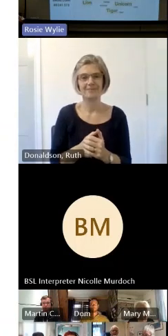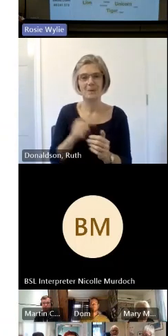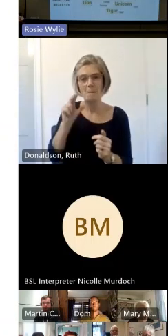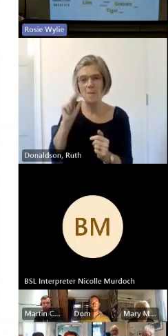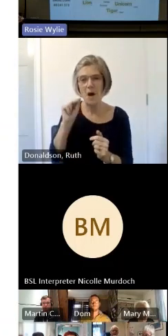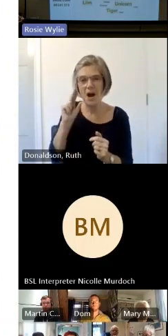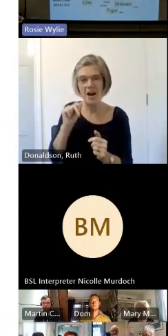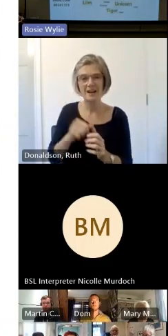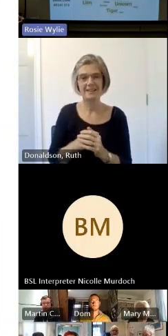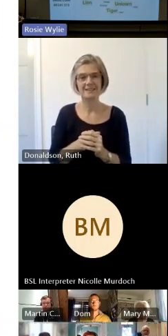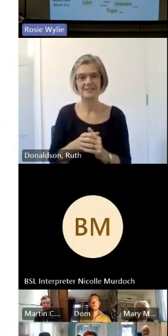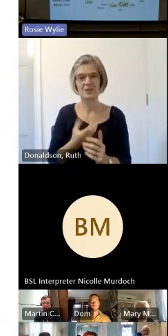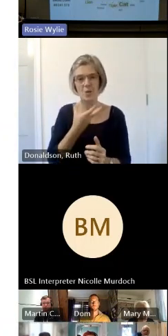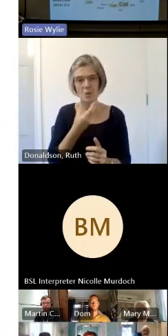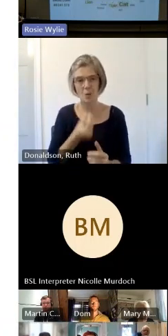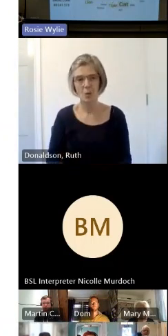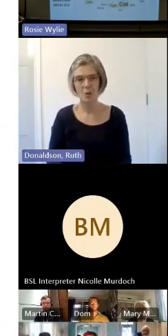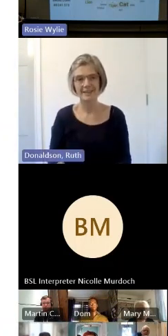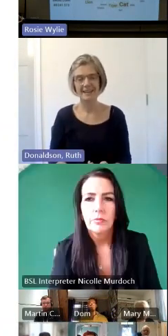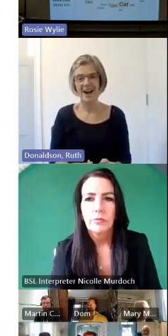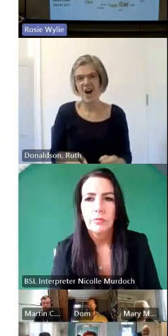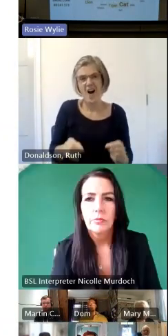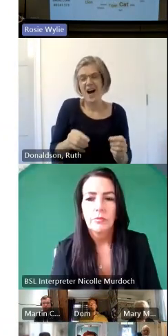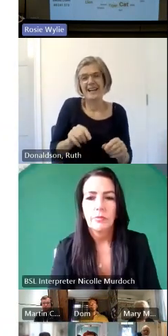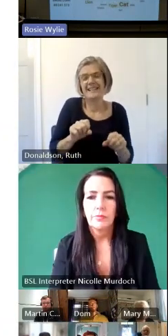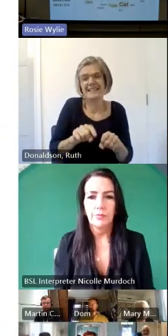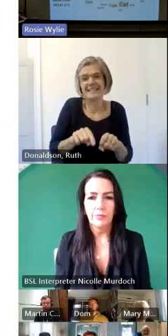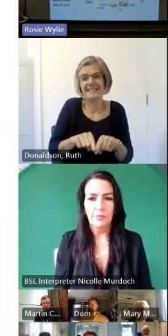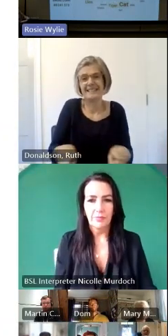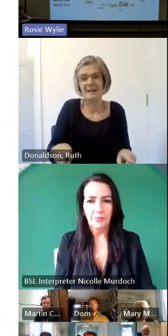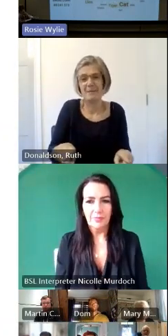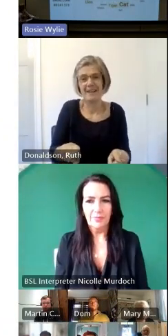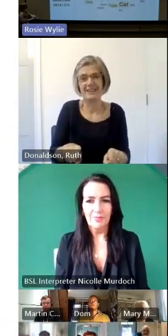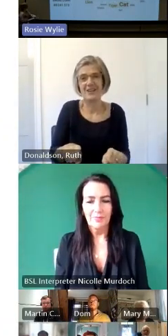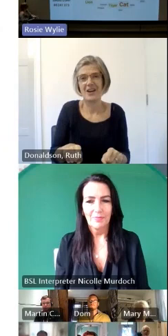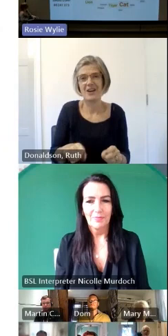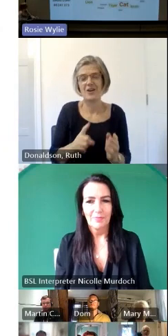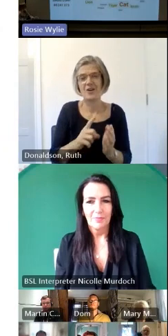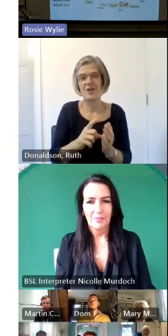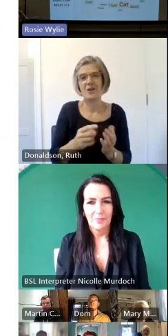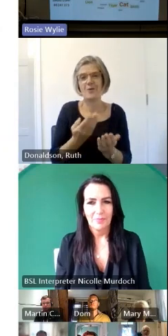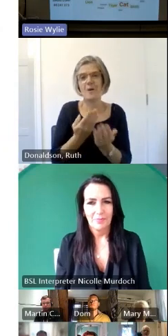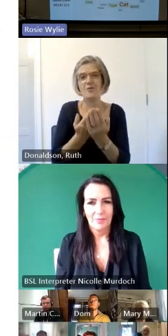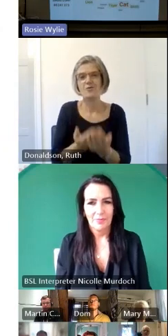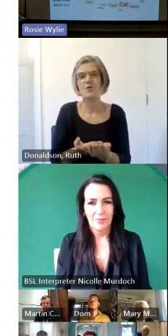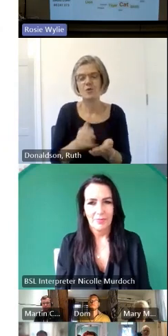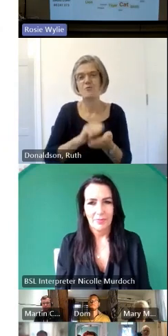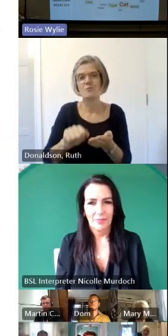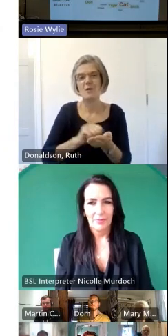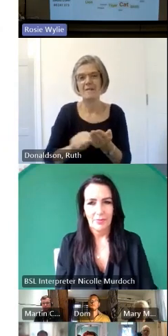go oh this is like a Julia Donaldson novel I love it oh I feel like we need a got any storytellers